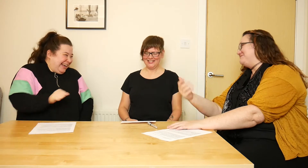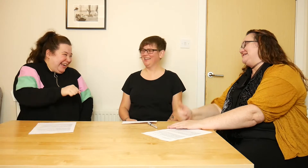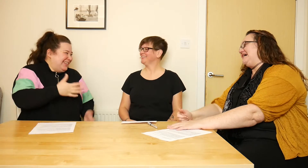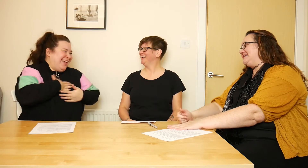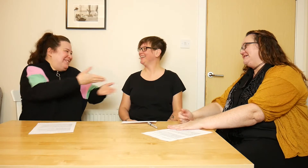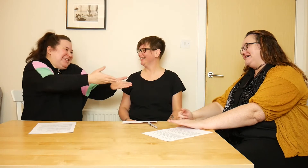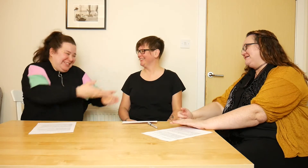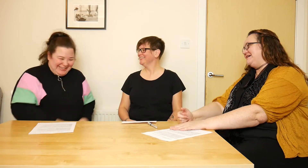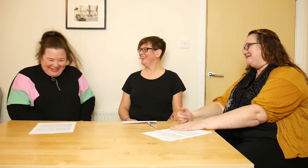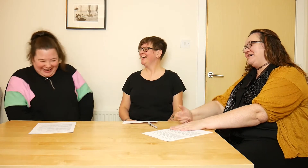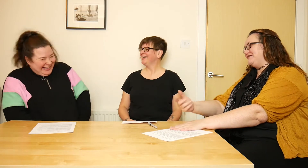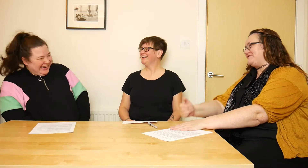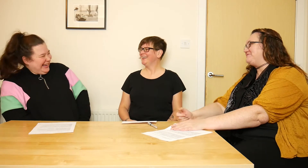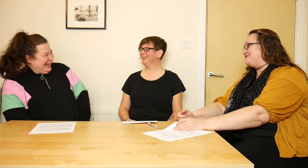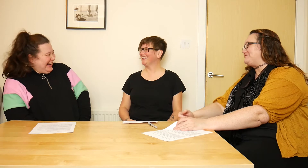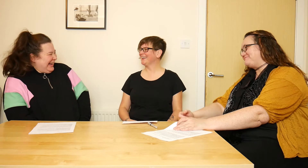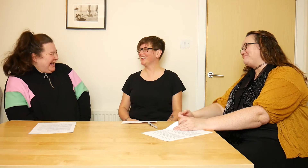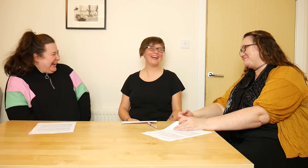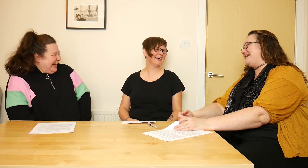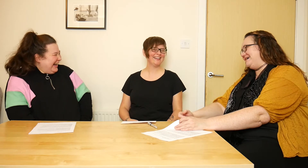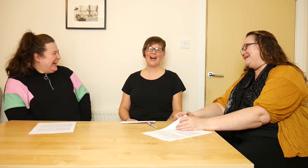Exactly, yeah. Yeah, love it.